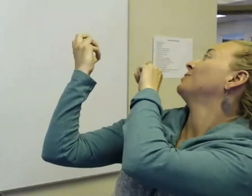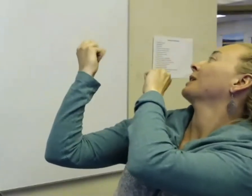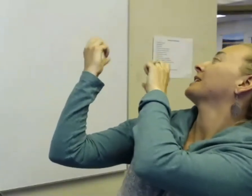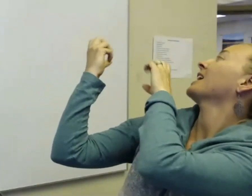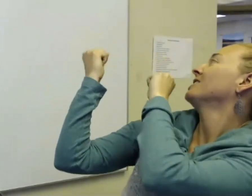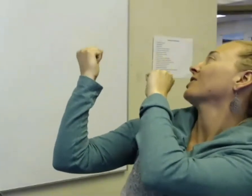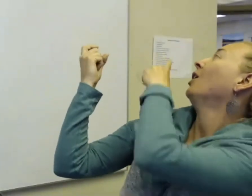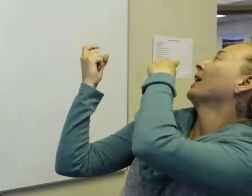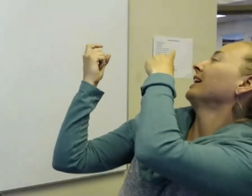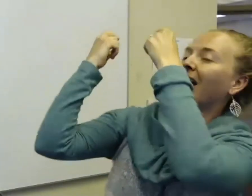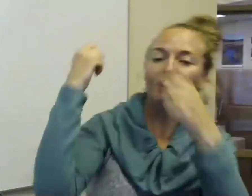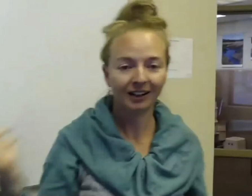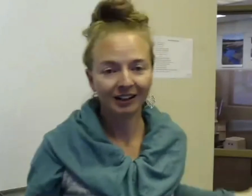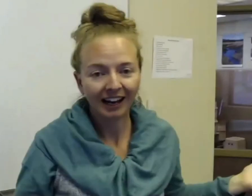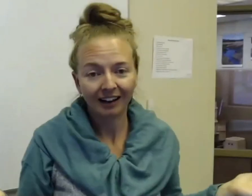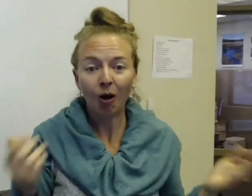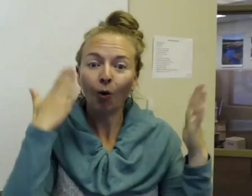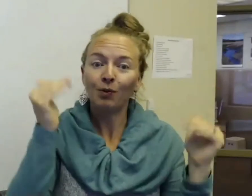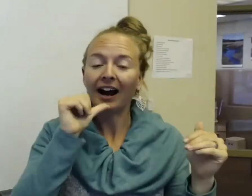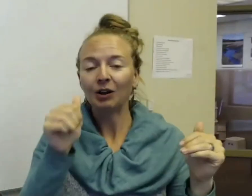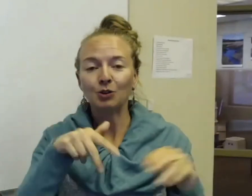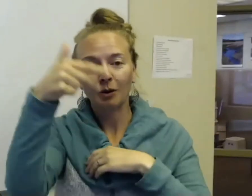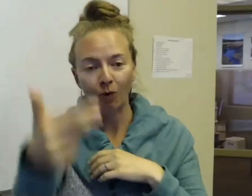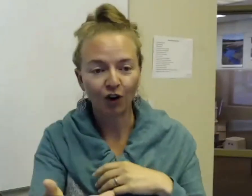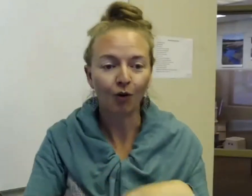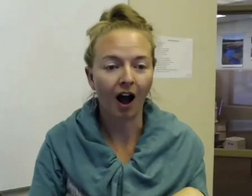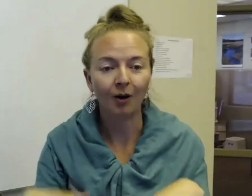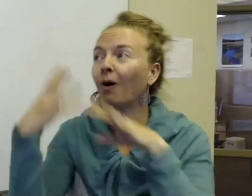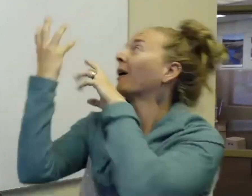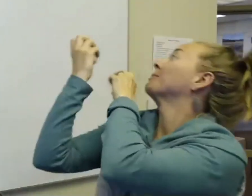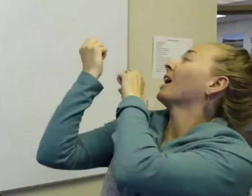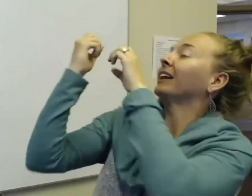what I'm seeing here? Okay. Yeah. And hope that I don't trip over a rock while I'm signing